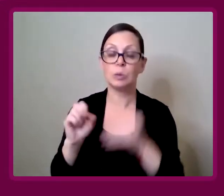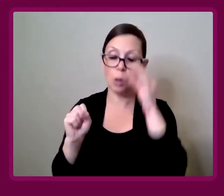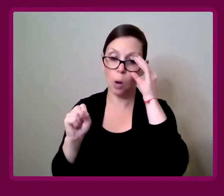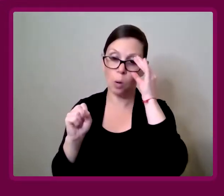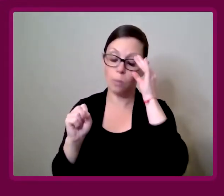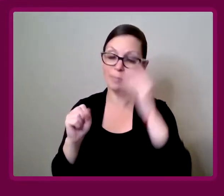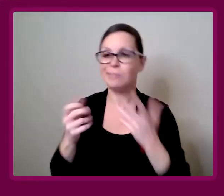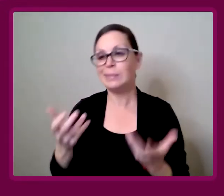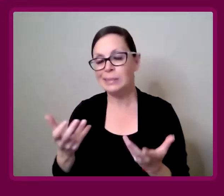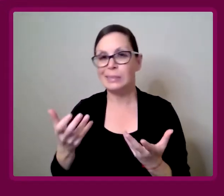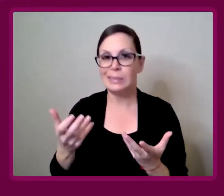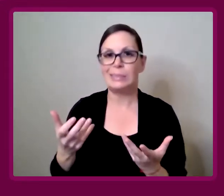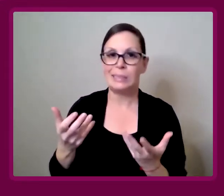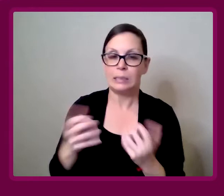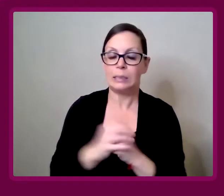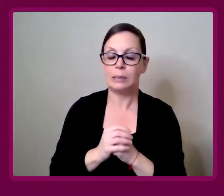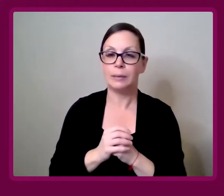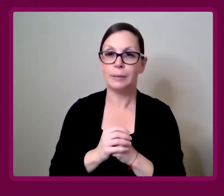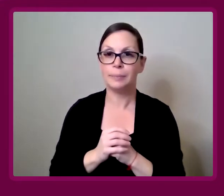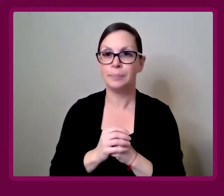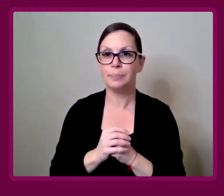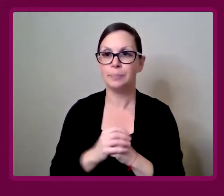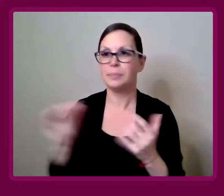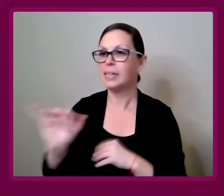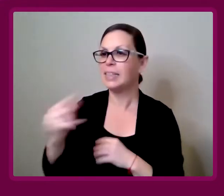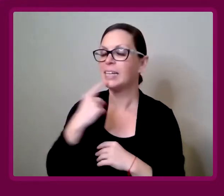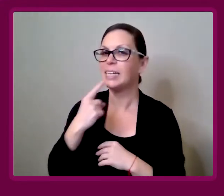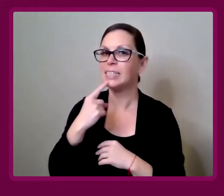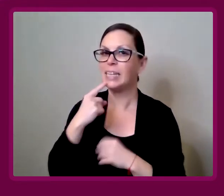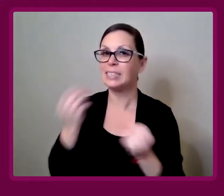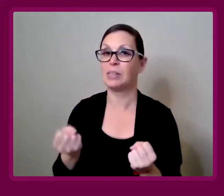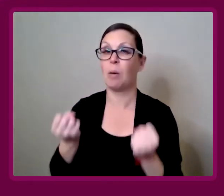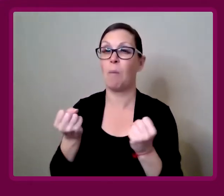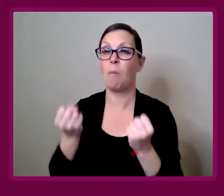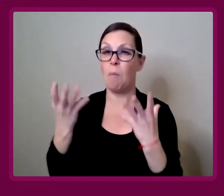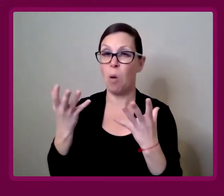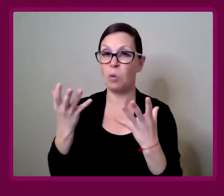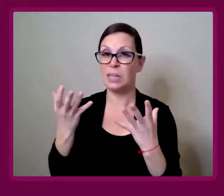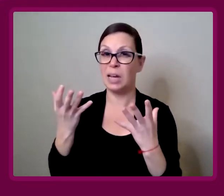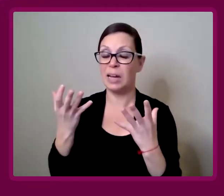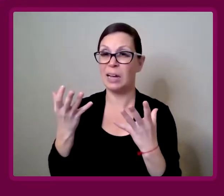Amy Francis-Smith: Like I say, it's a multi-pronged tactic.